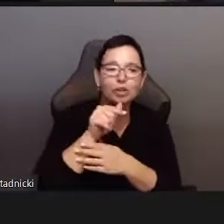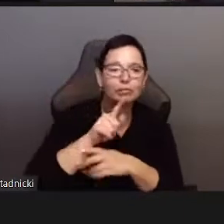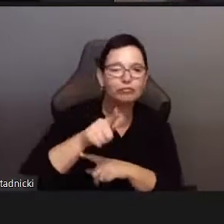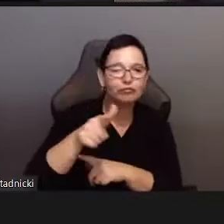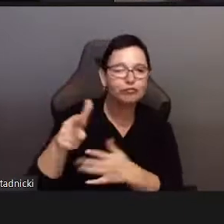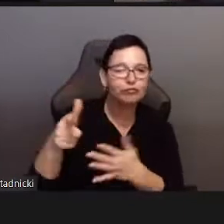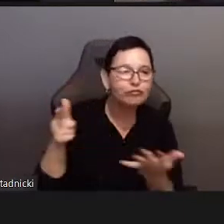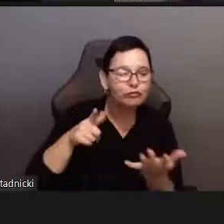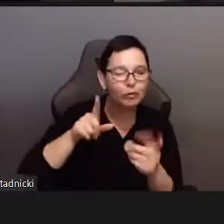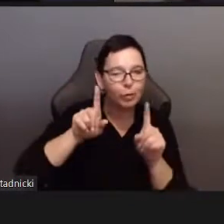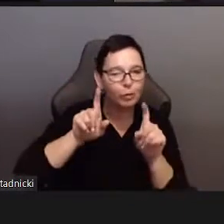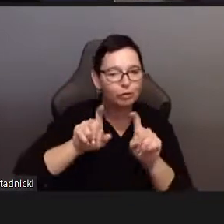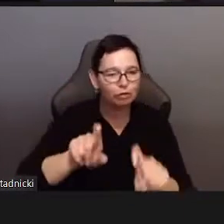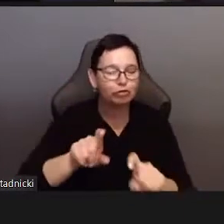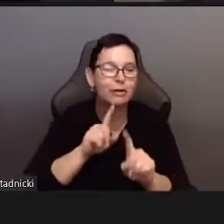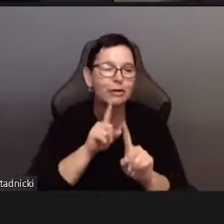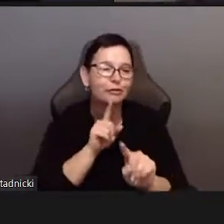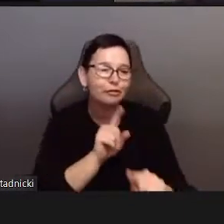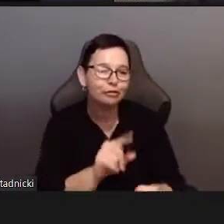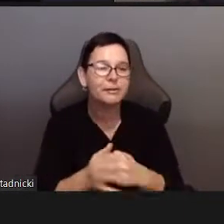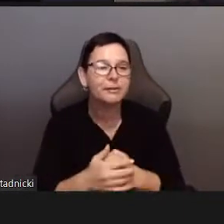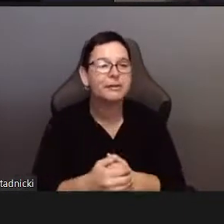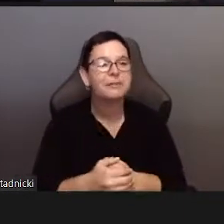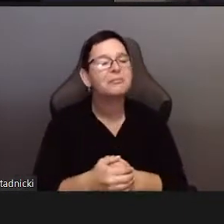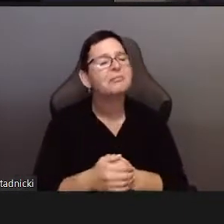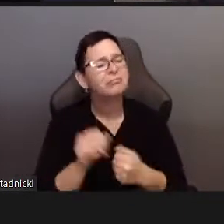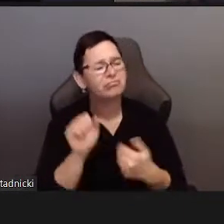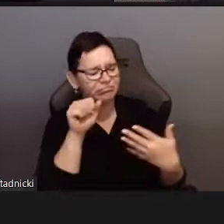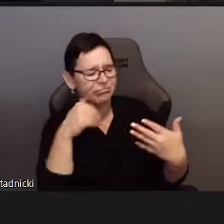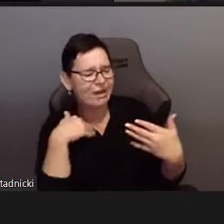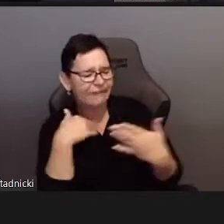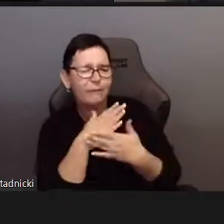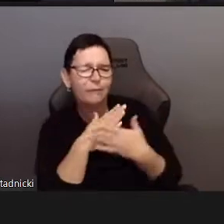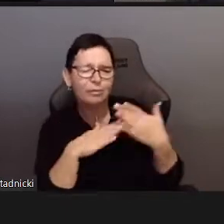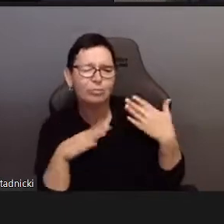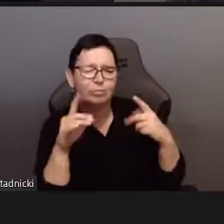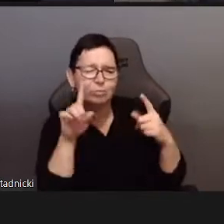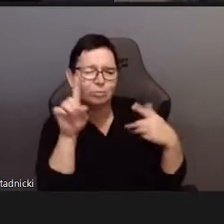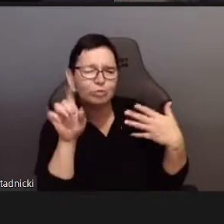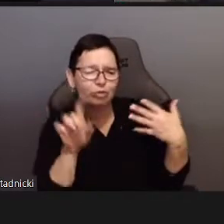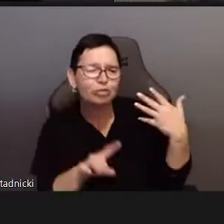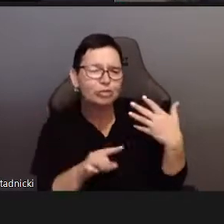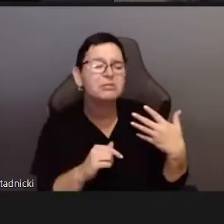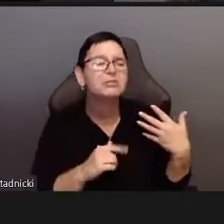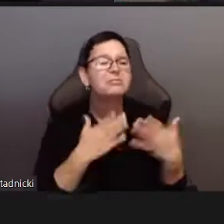I’ll ask Tali to come online.